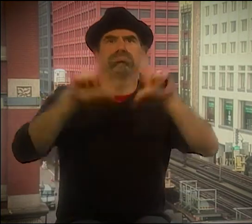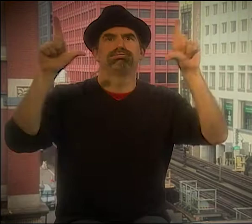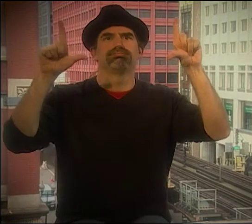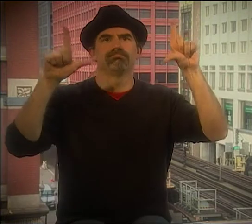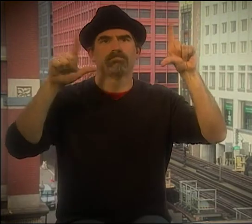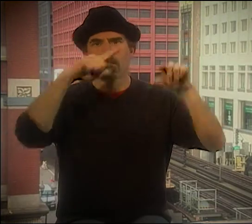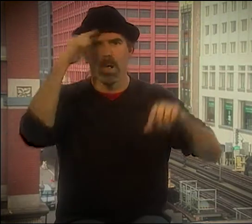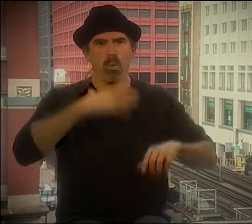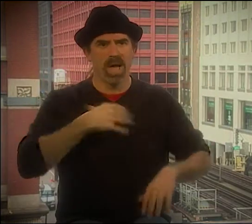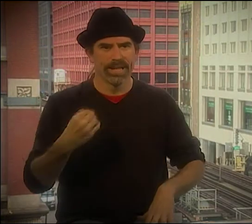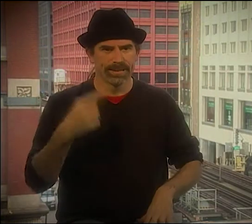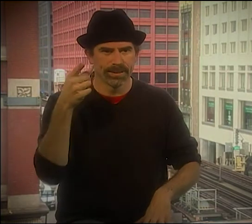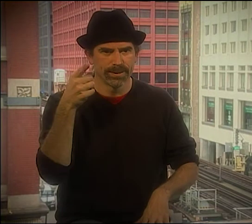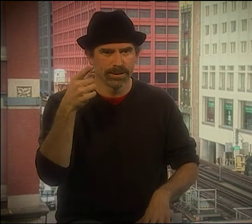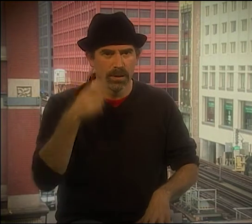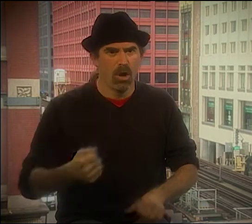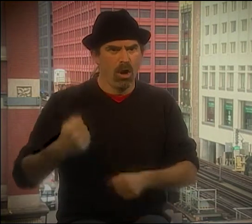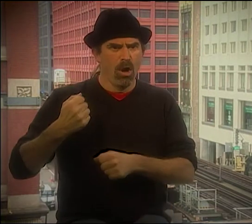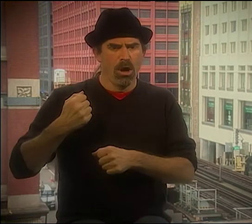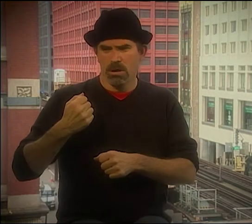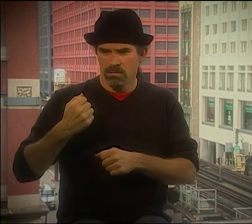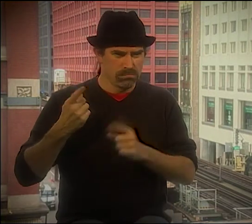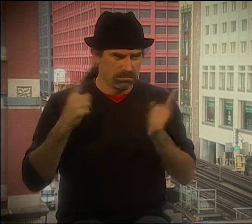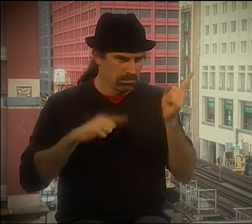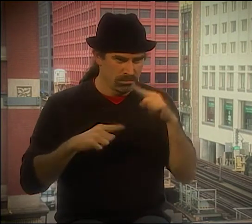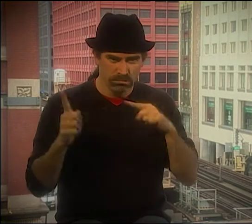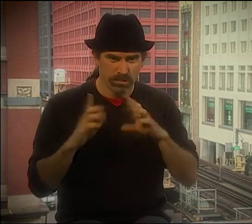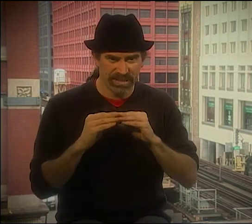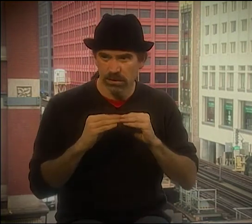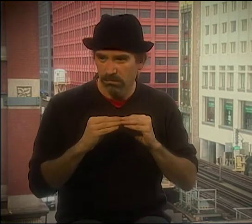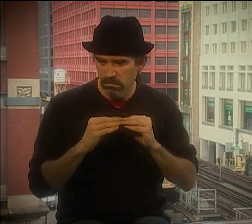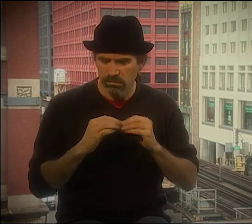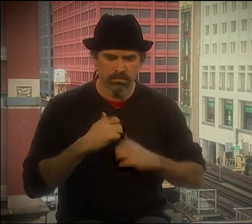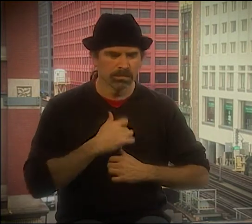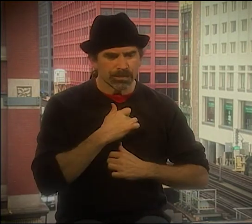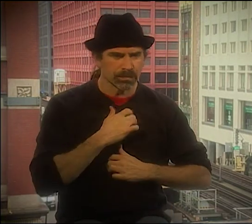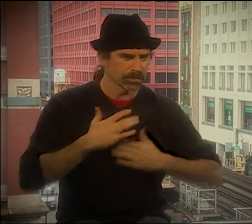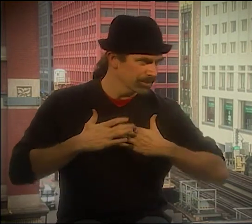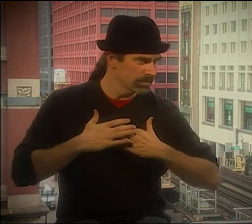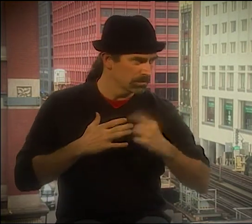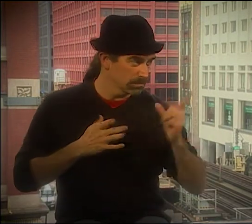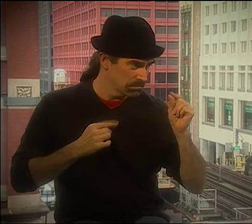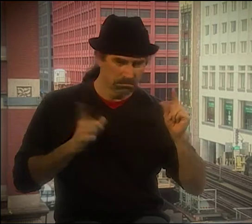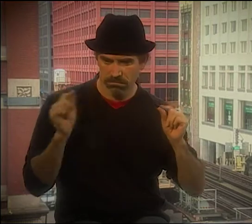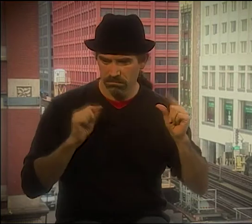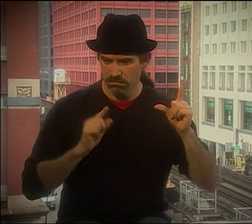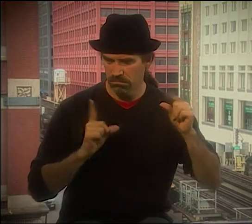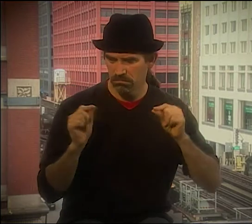AND OH, MY GOD. IT WAS JUST INCREDIBLE. SO THE MOVIE OPENS, AND IT'S ALL IN BLACK AND WHITE.